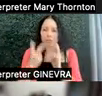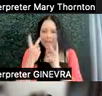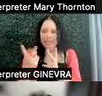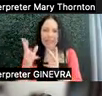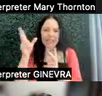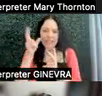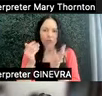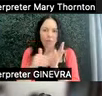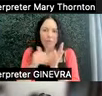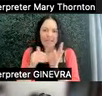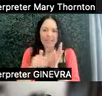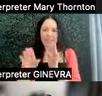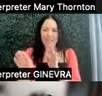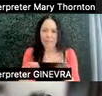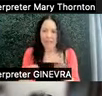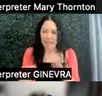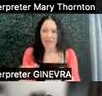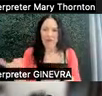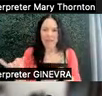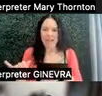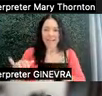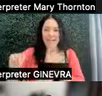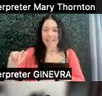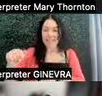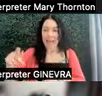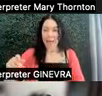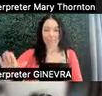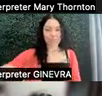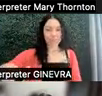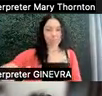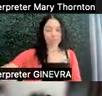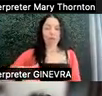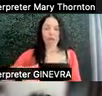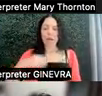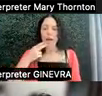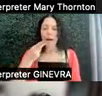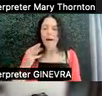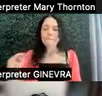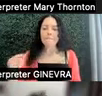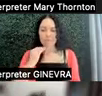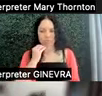like loud tapping, humming, vocalizations, or flapping,